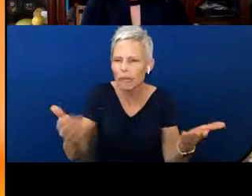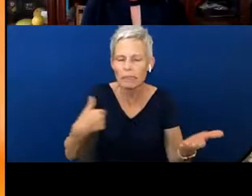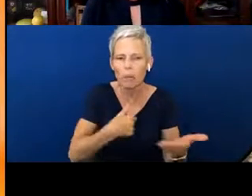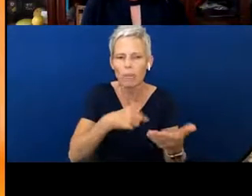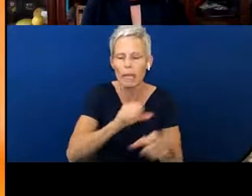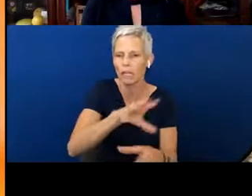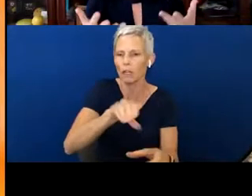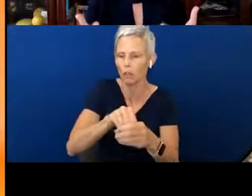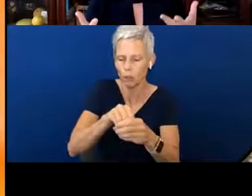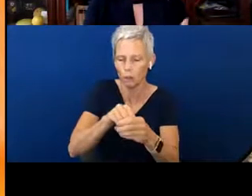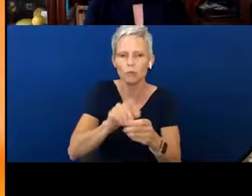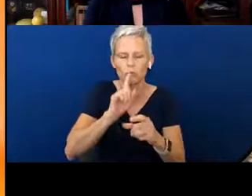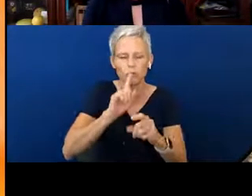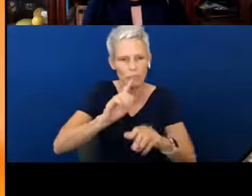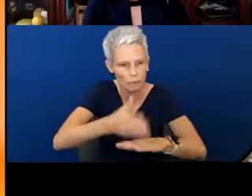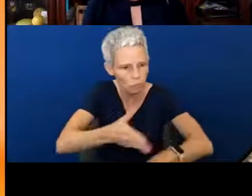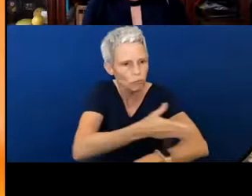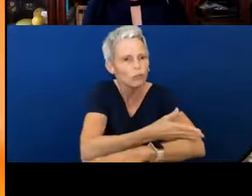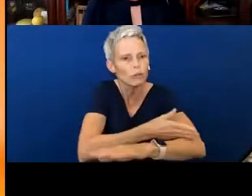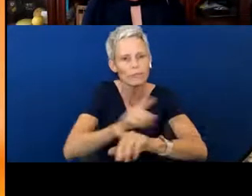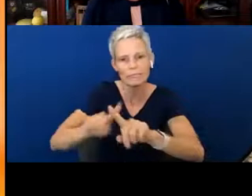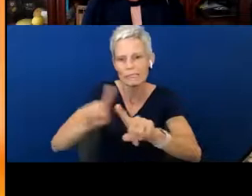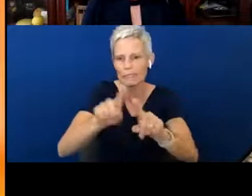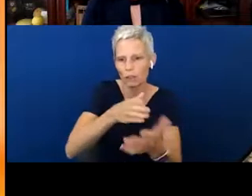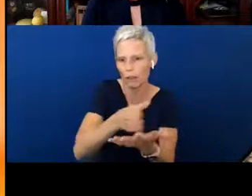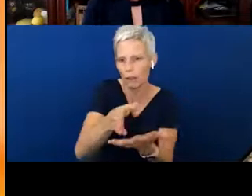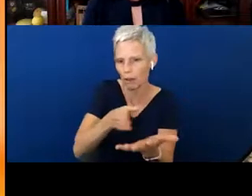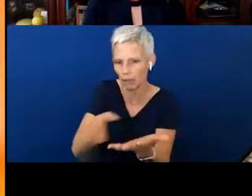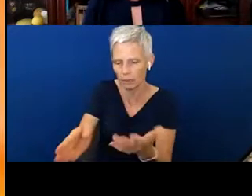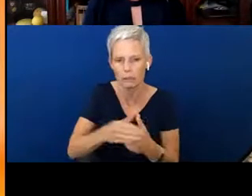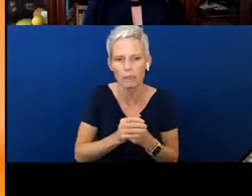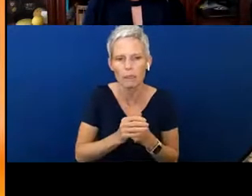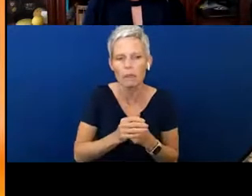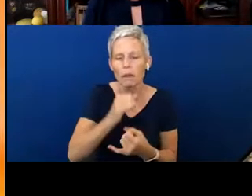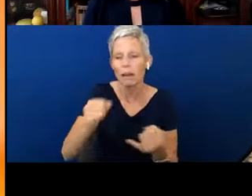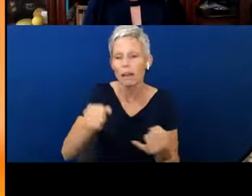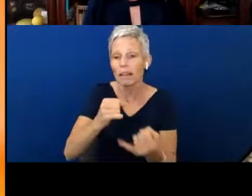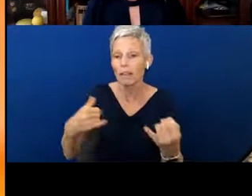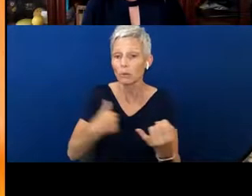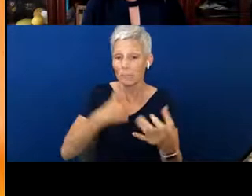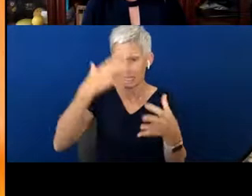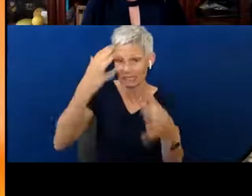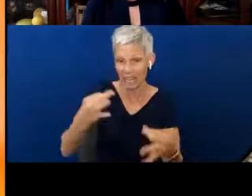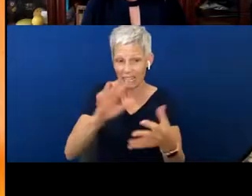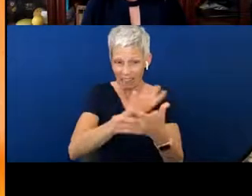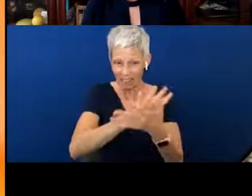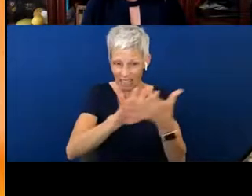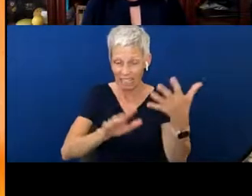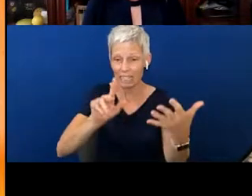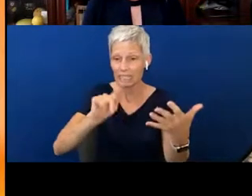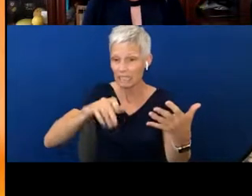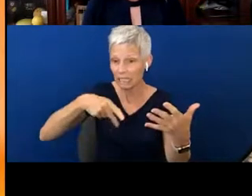enhance all of that. And lastly, we decided, even though all of these tip sheets incorporate,